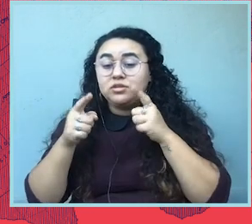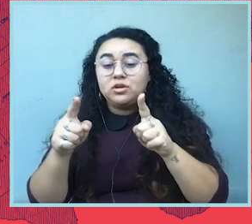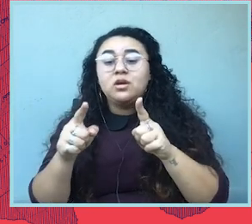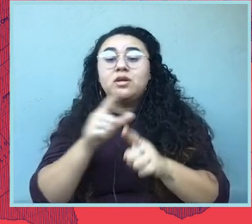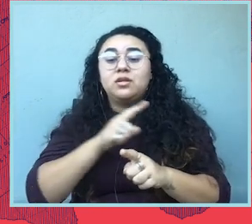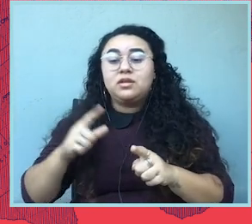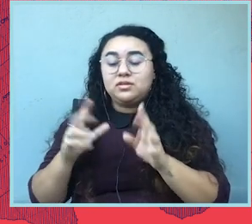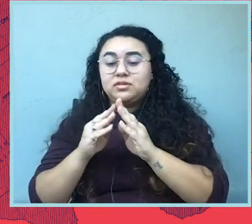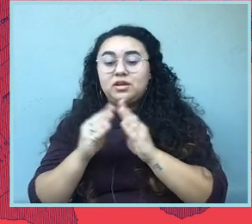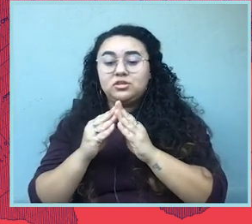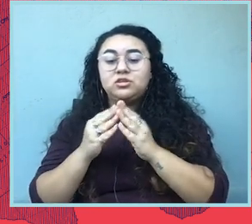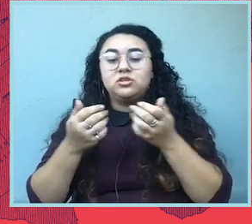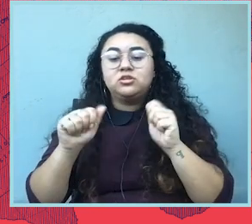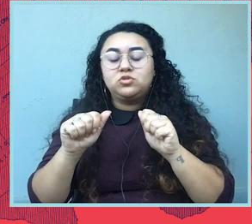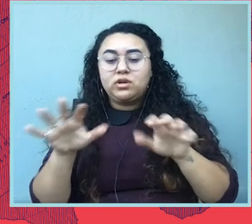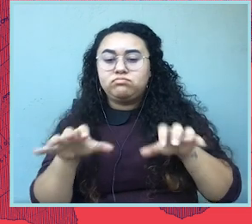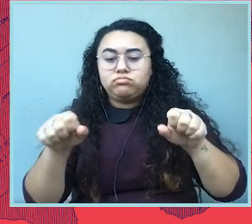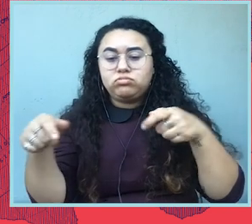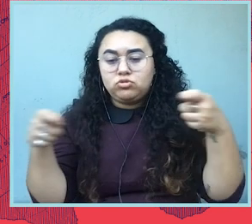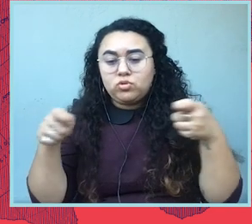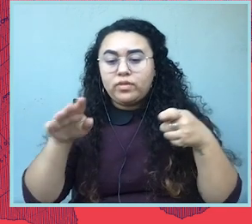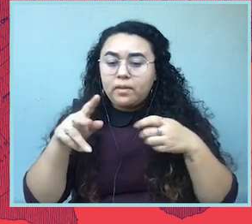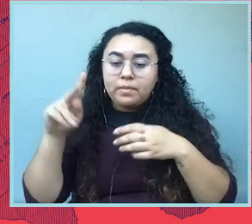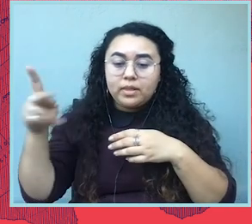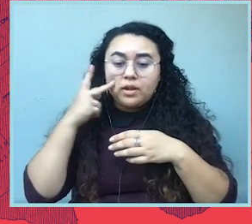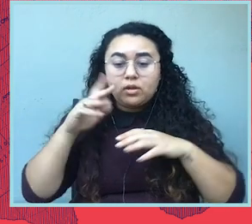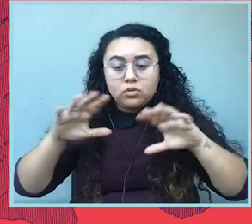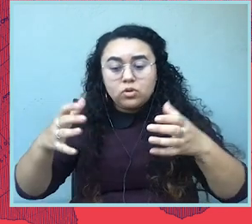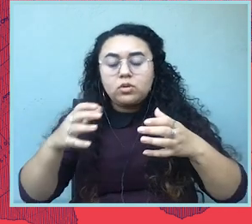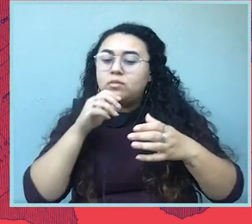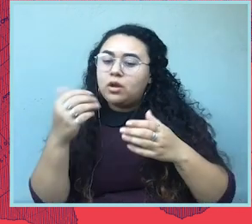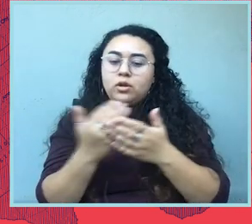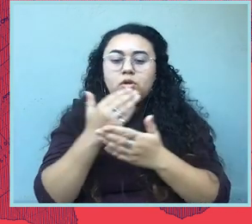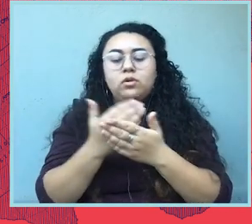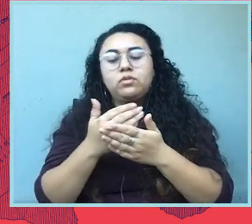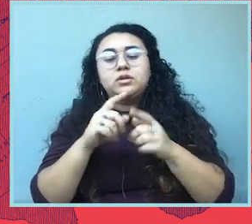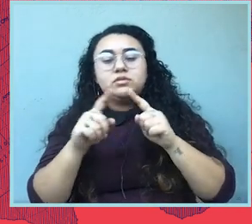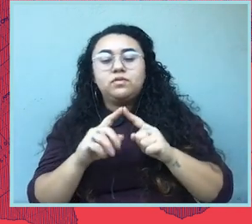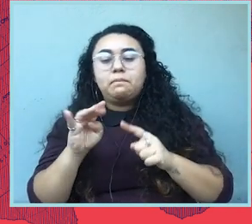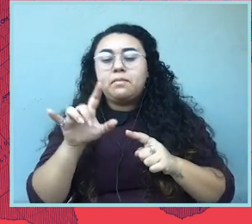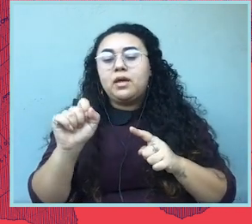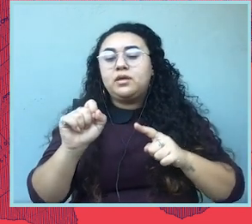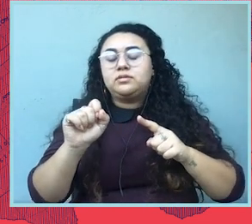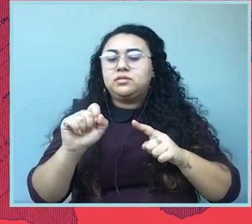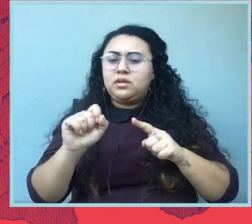to galvanize their political base is not new, but the number of bills and their severity has significantly increased this year.